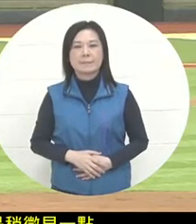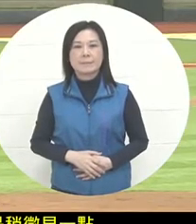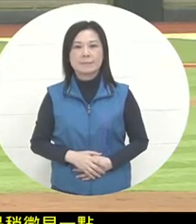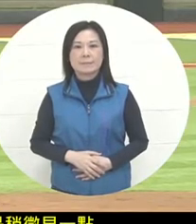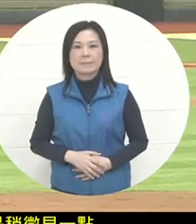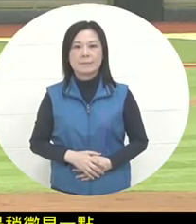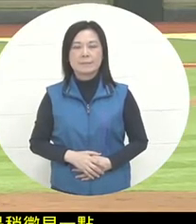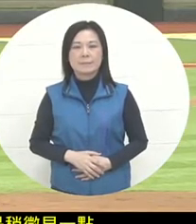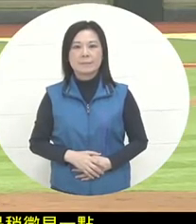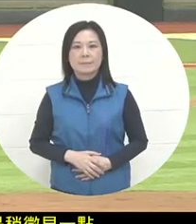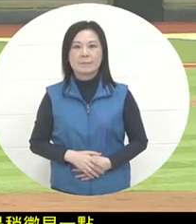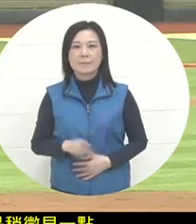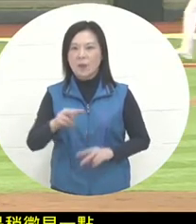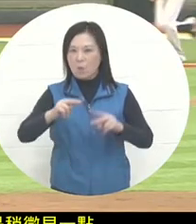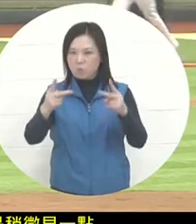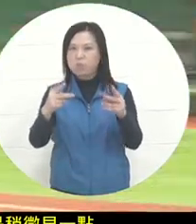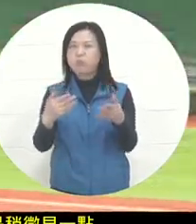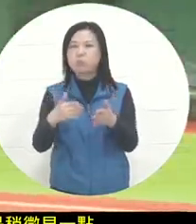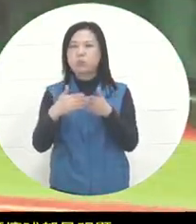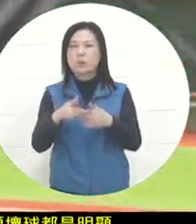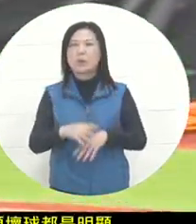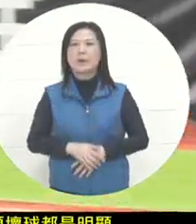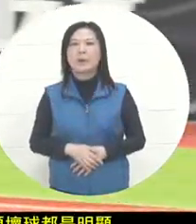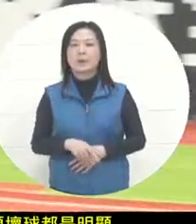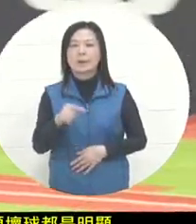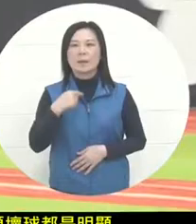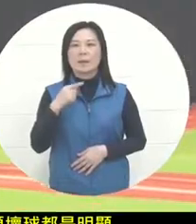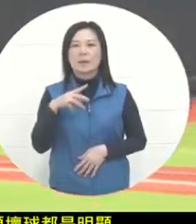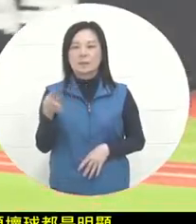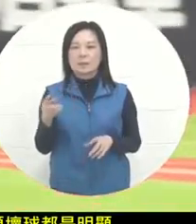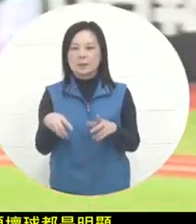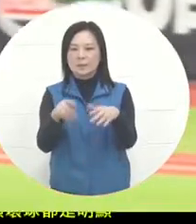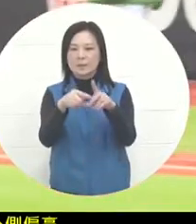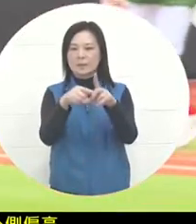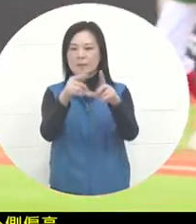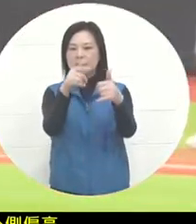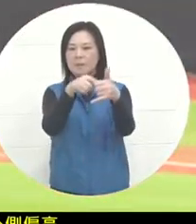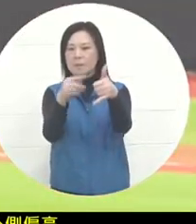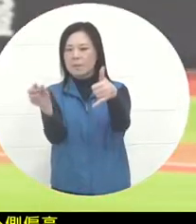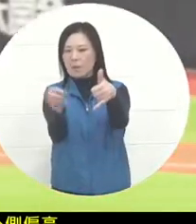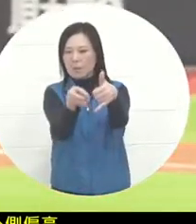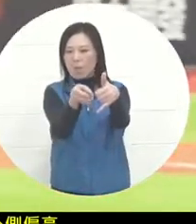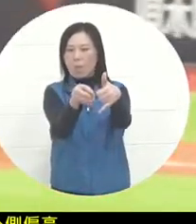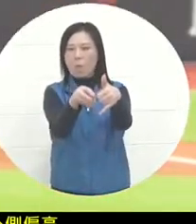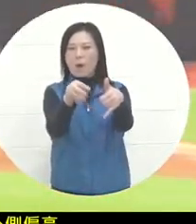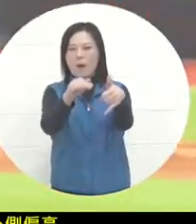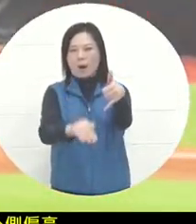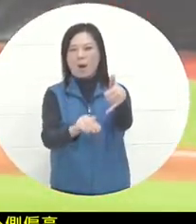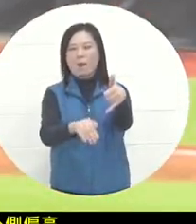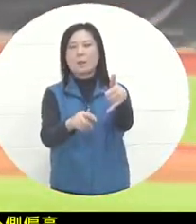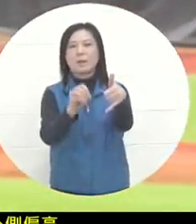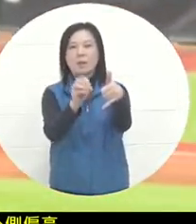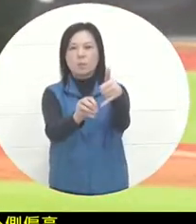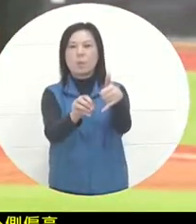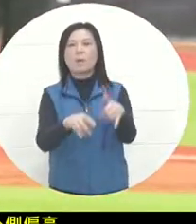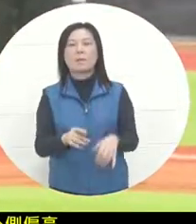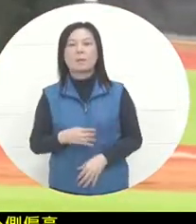A slight adjustment is needed , but this ball is too deliberate. Pressed too low with the inside foot, the Mexican team's pioneers chose four outside balls at the beginning